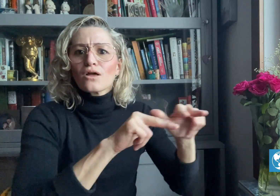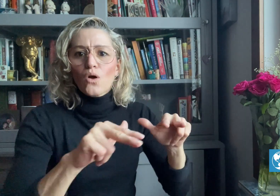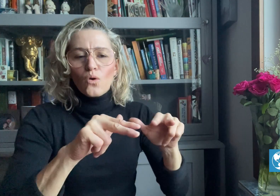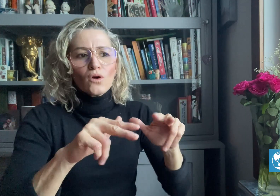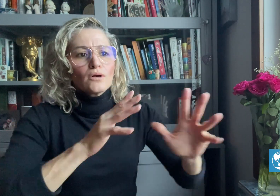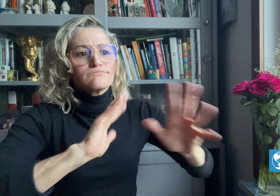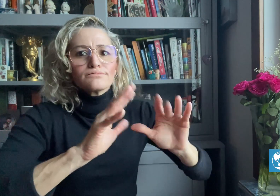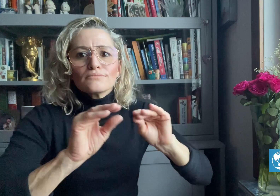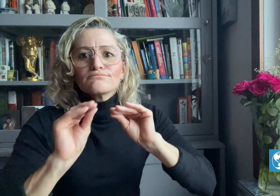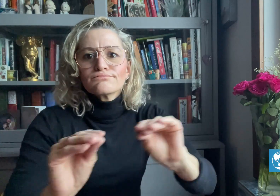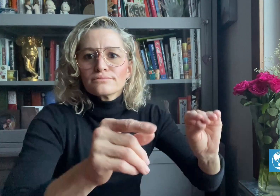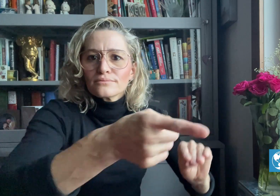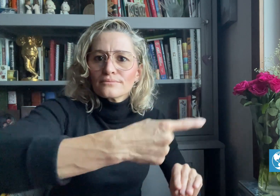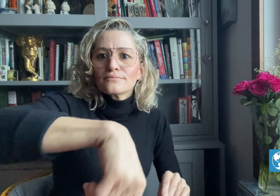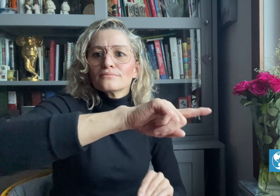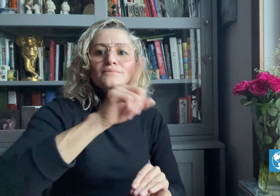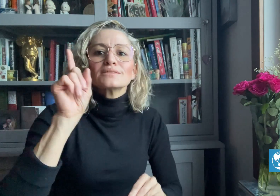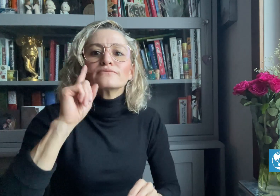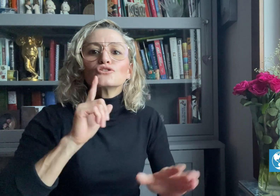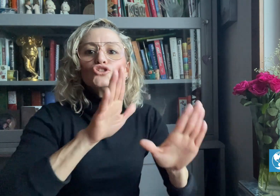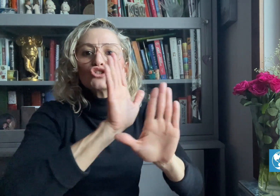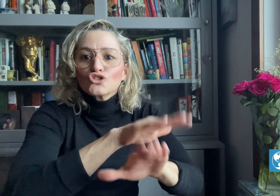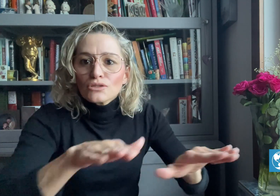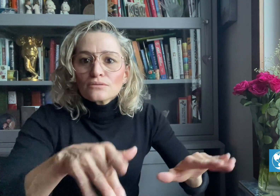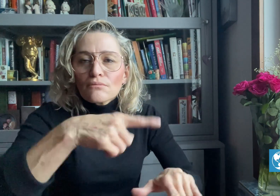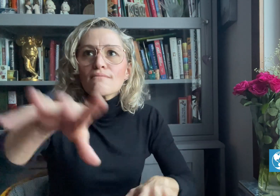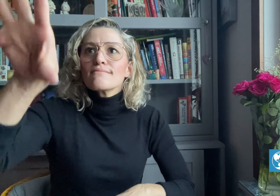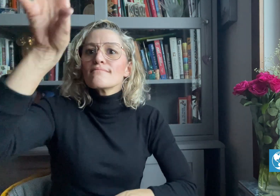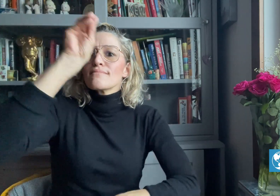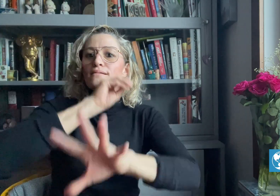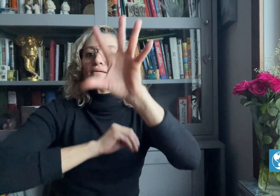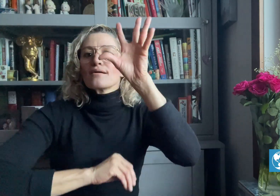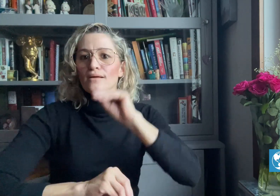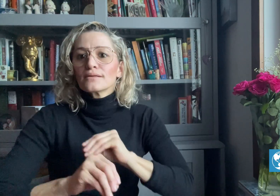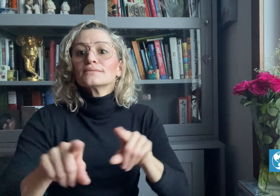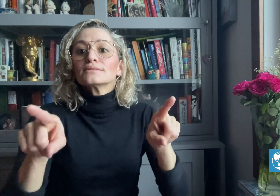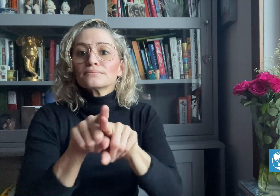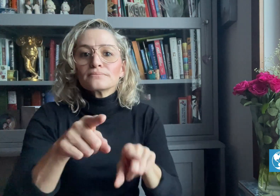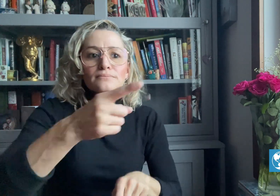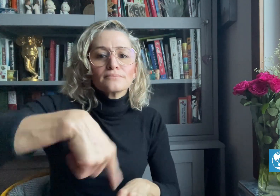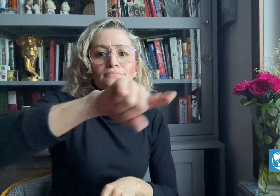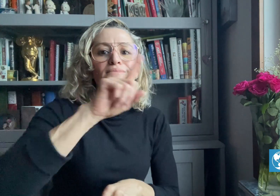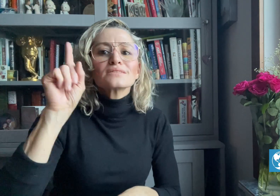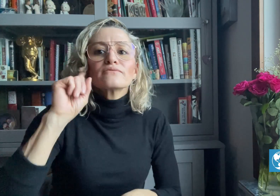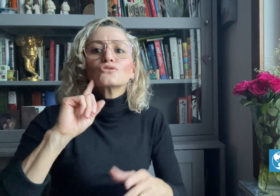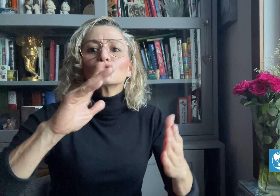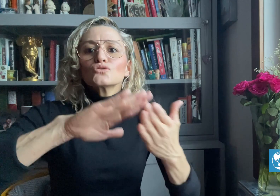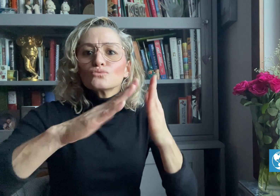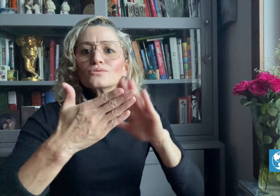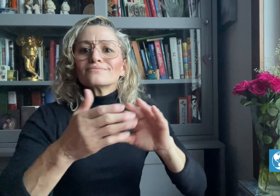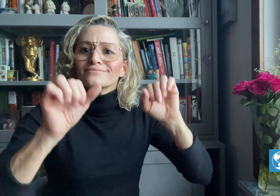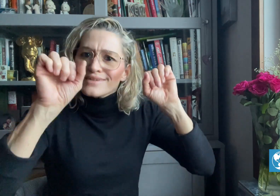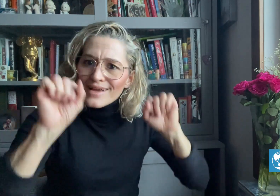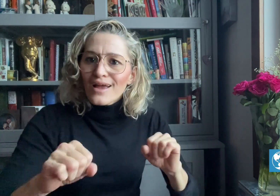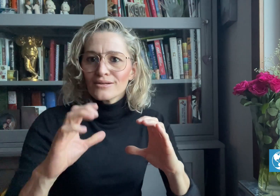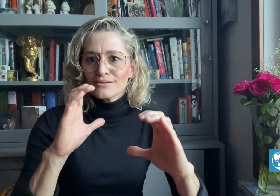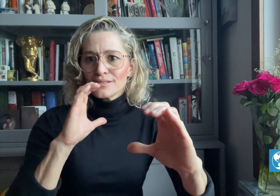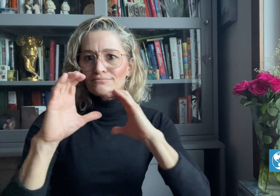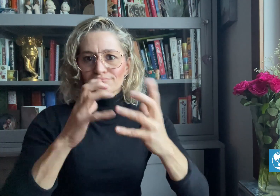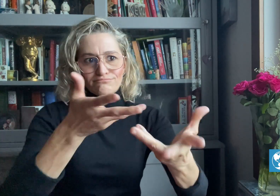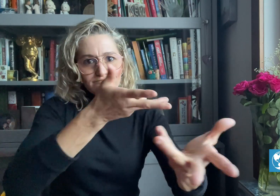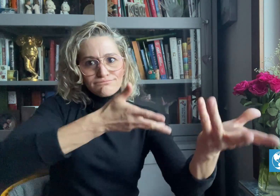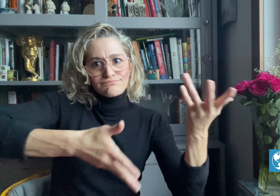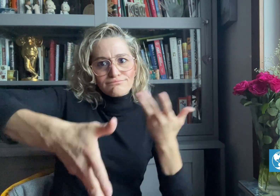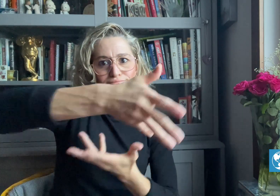to communicate with each other. his project This project has